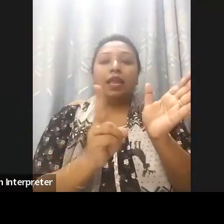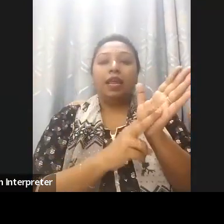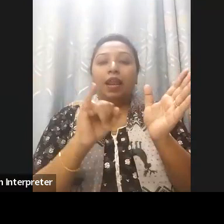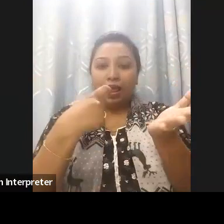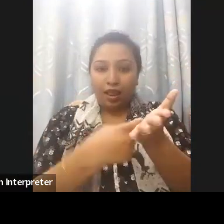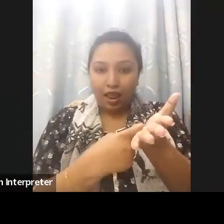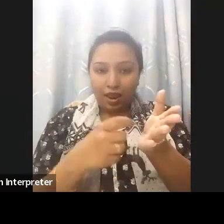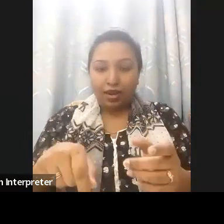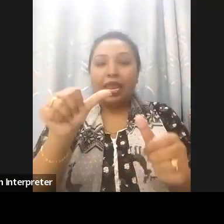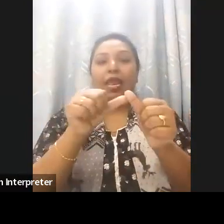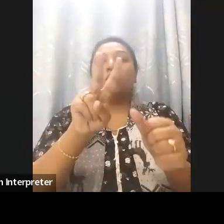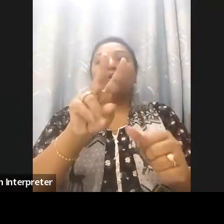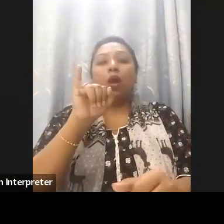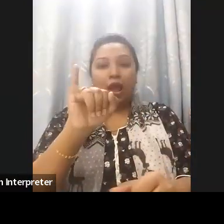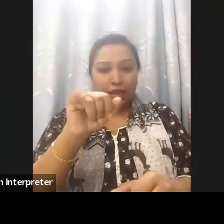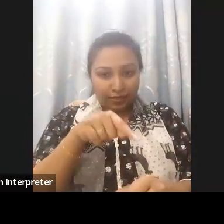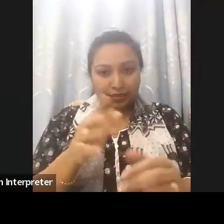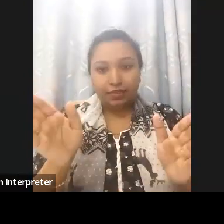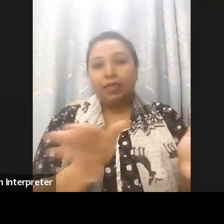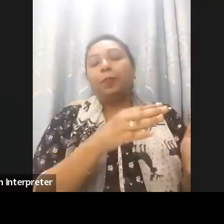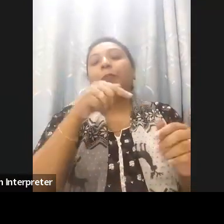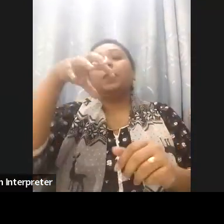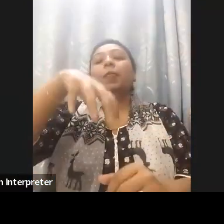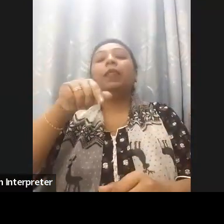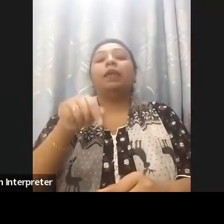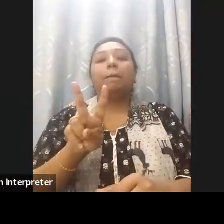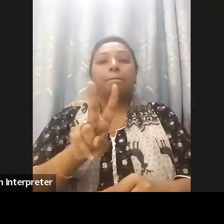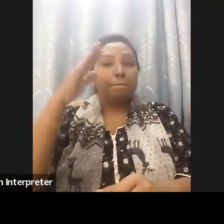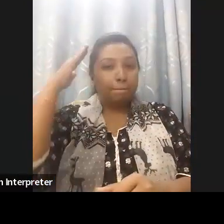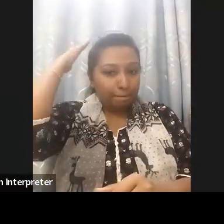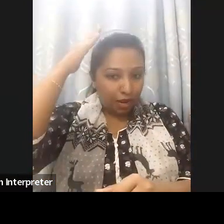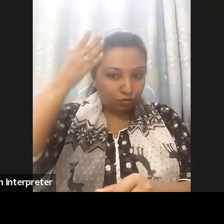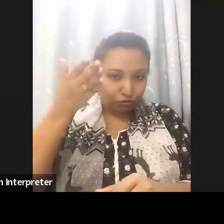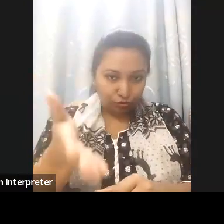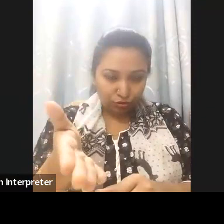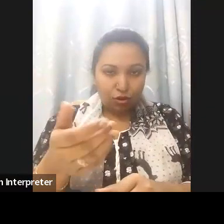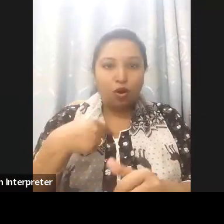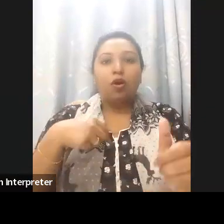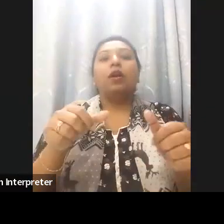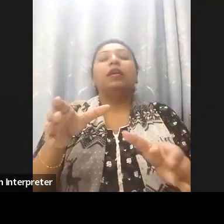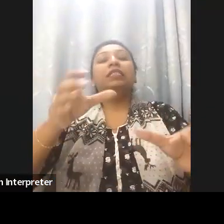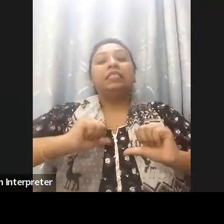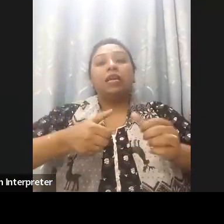and Mr Vashkar Bhattacharjee, National consultant, Accessibility of a2i. Thank you each and everyone